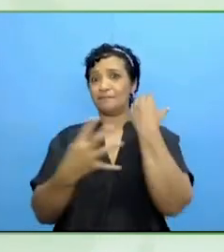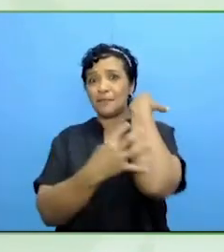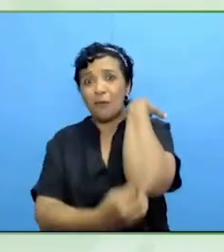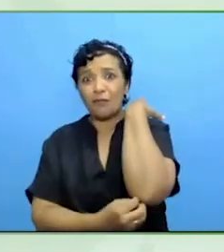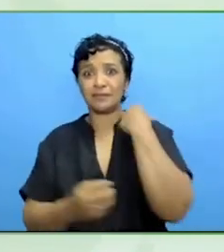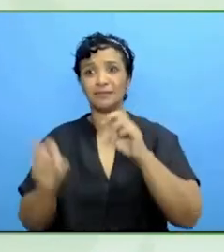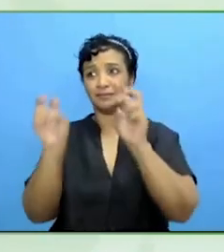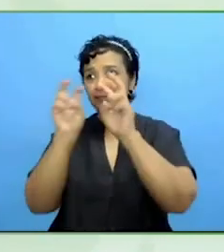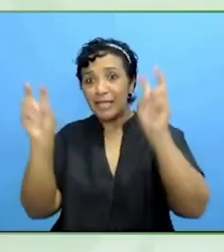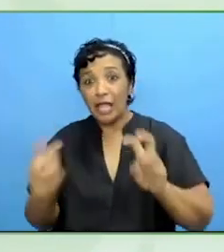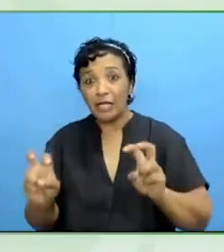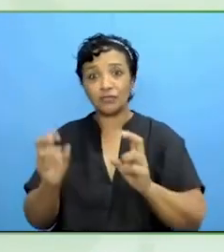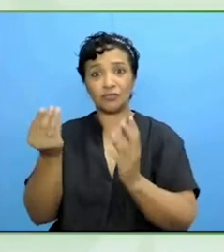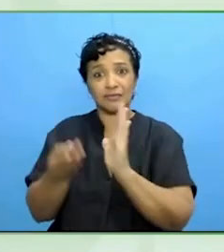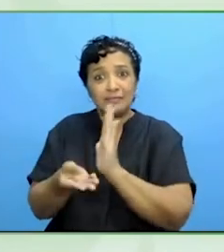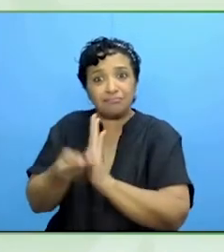and more people ending up in poverty.